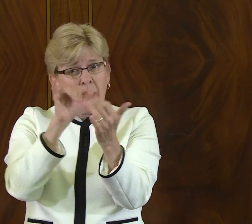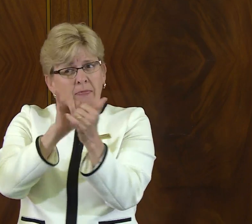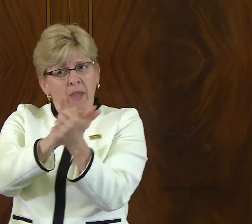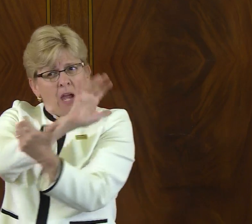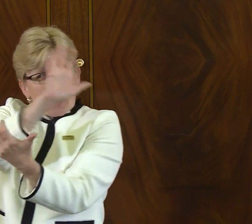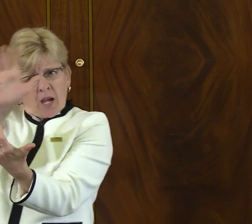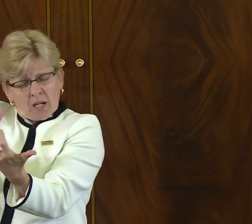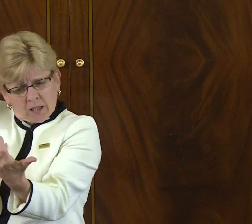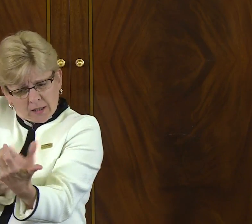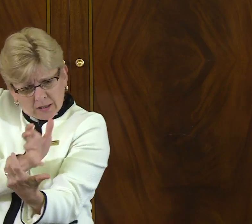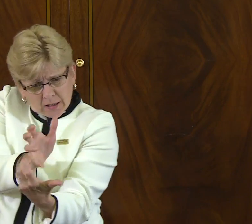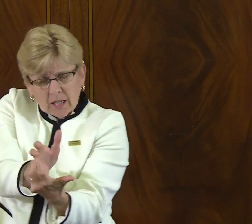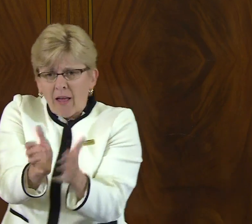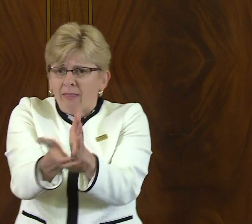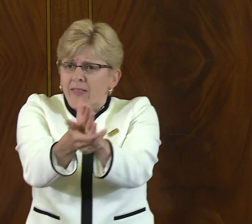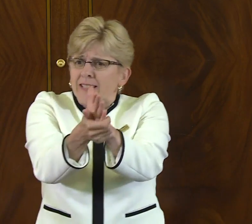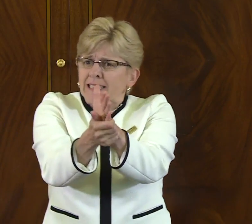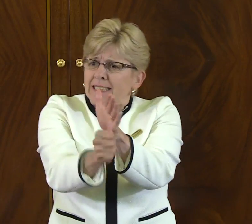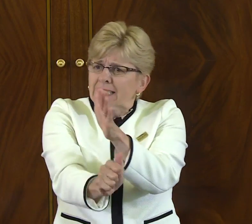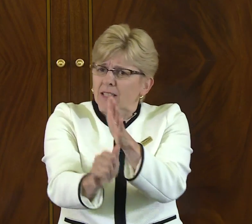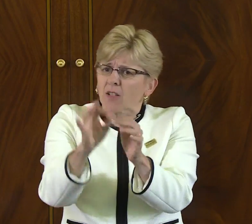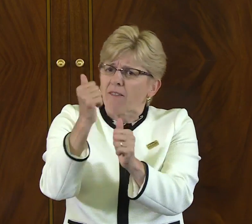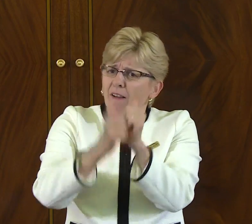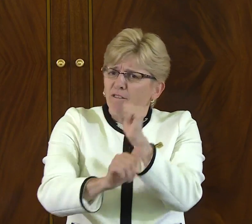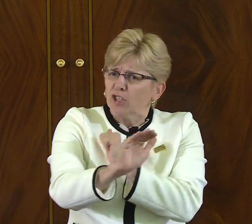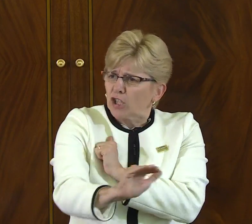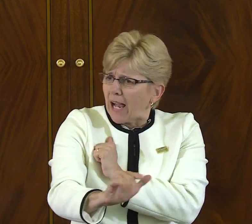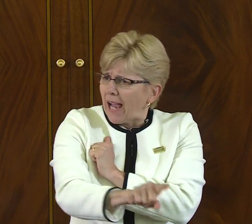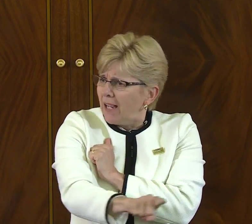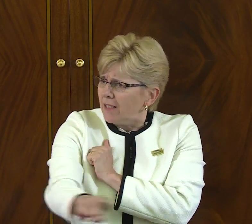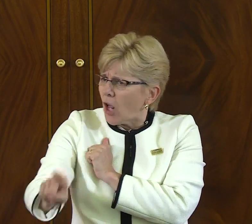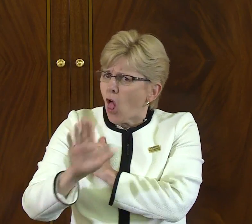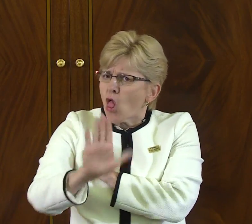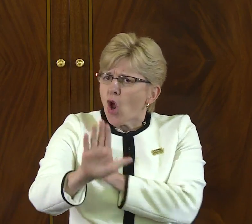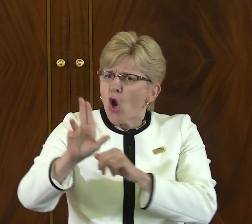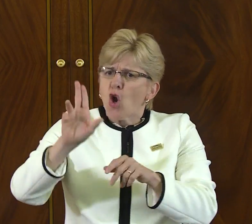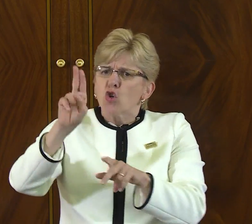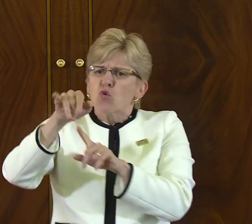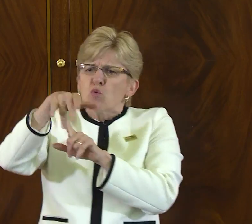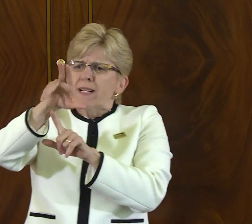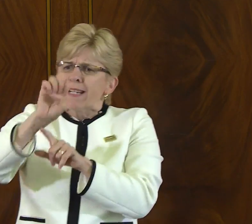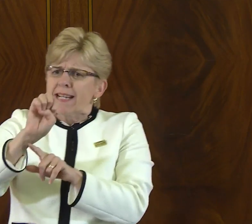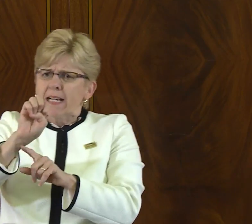and learning that is really honed in on the individual skills